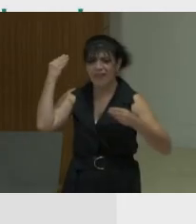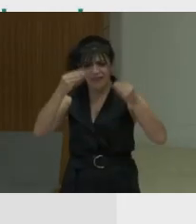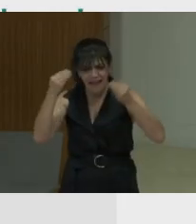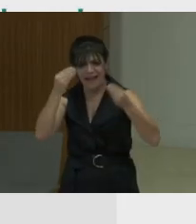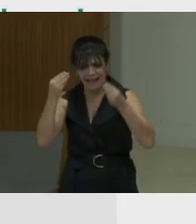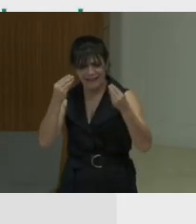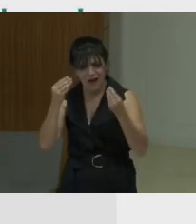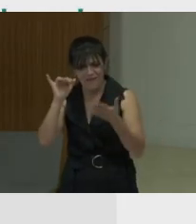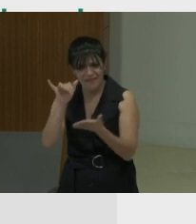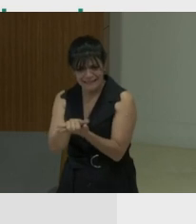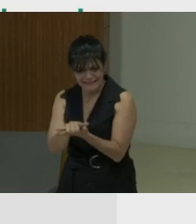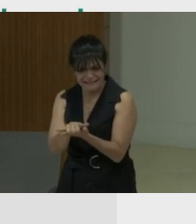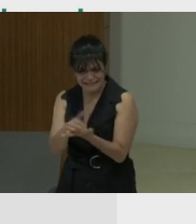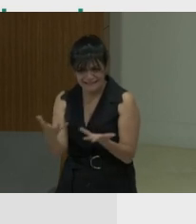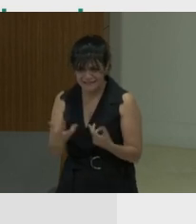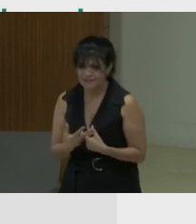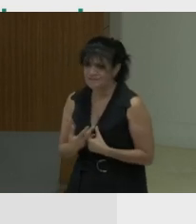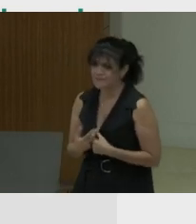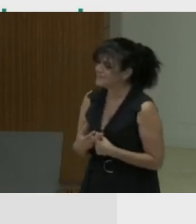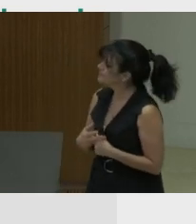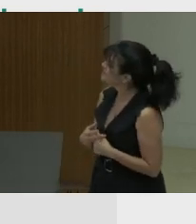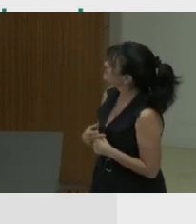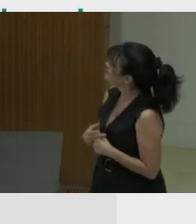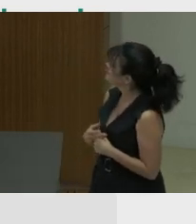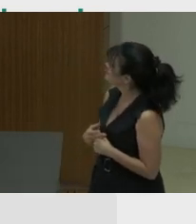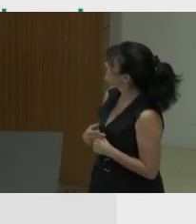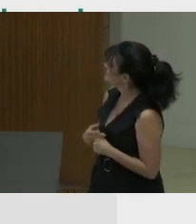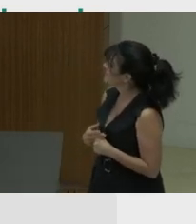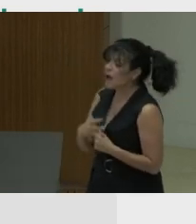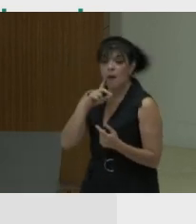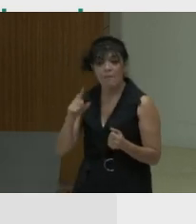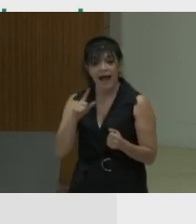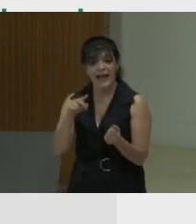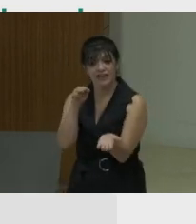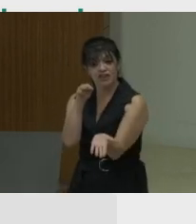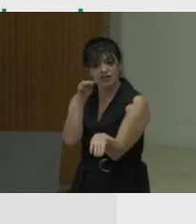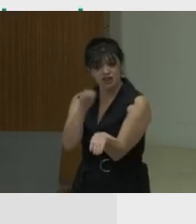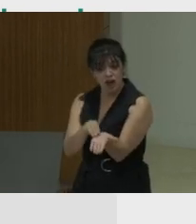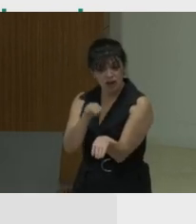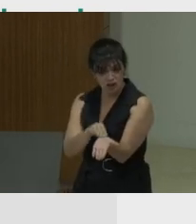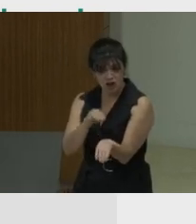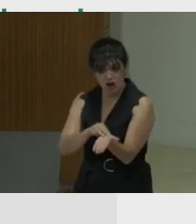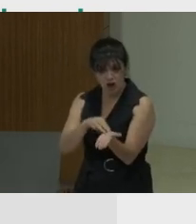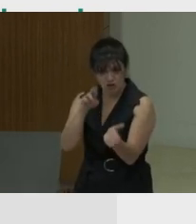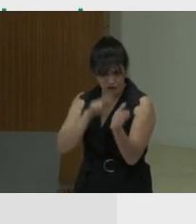And as part of my doctoral research, I established that link between how this perception of moral goodness